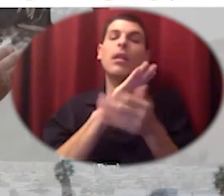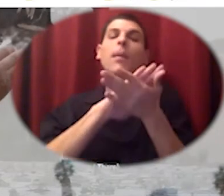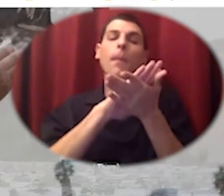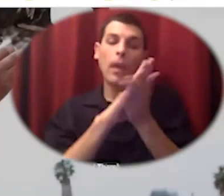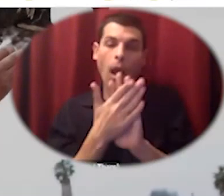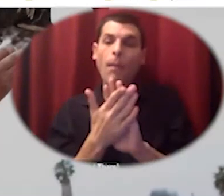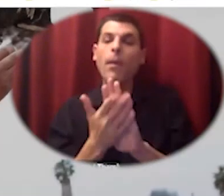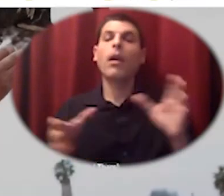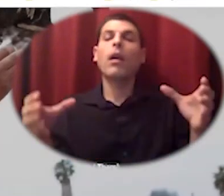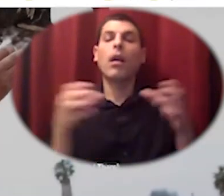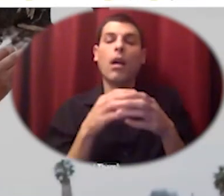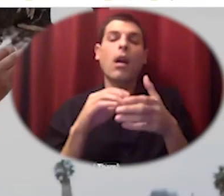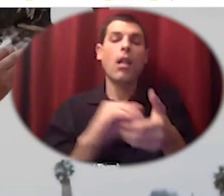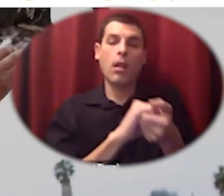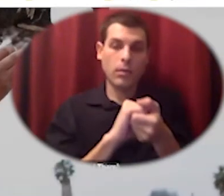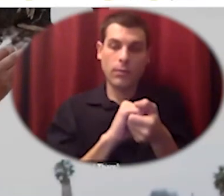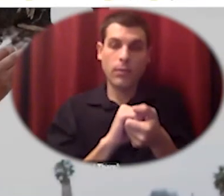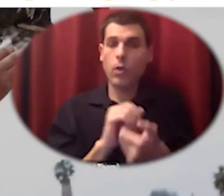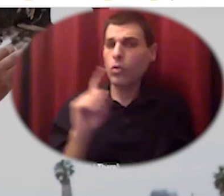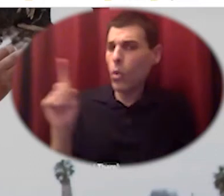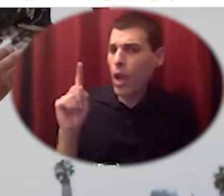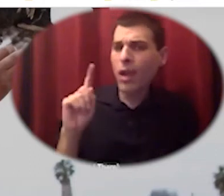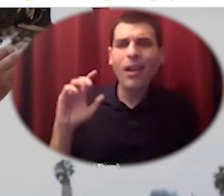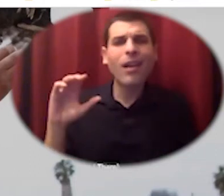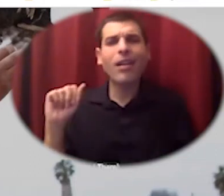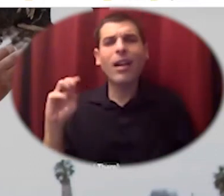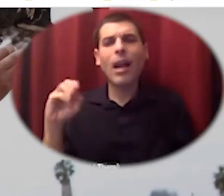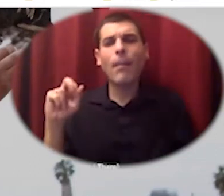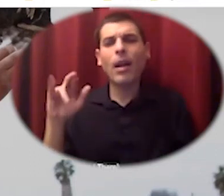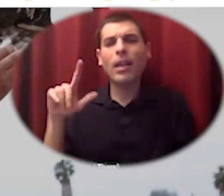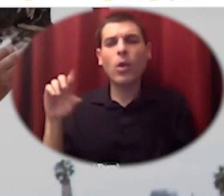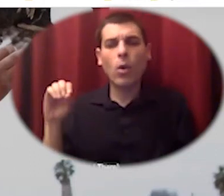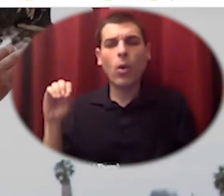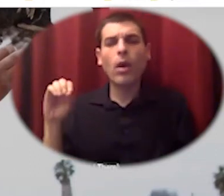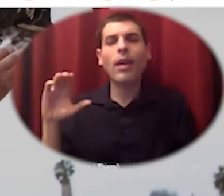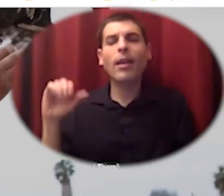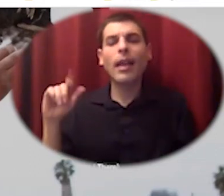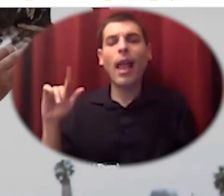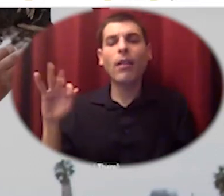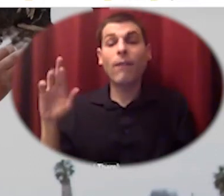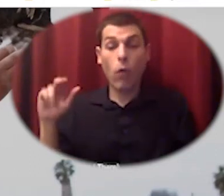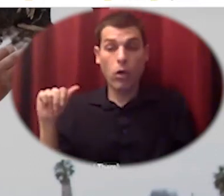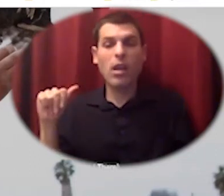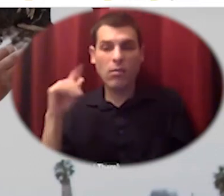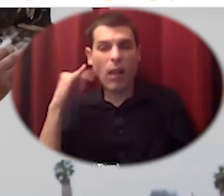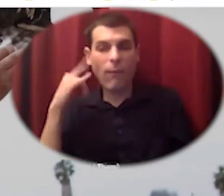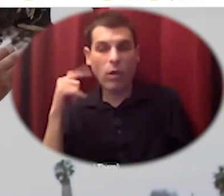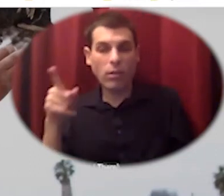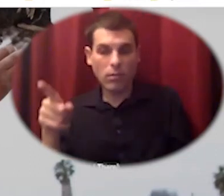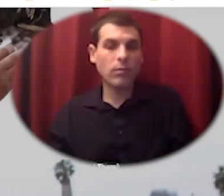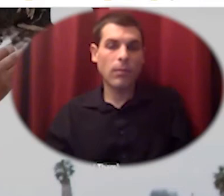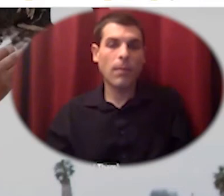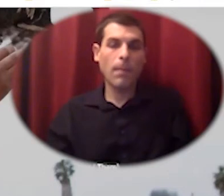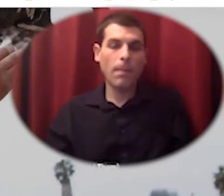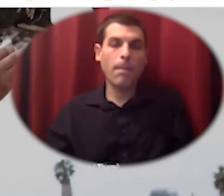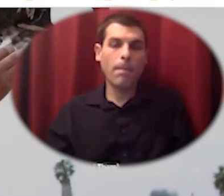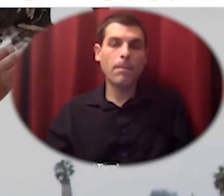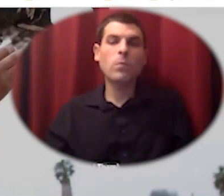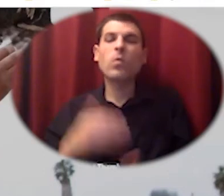this is in camarillo california and they are similarly operating a kind of food hub and csa